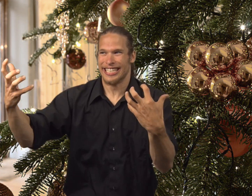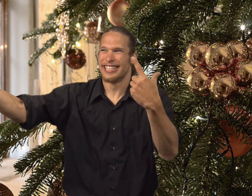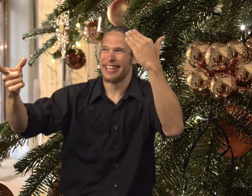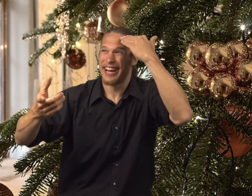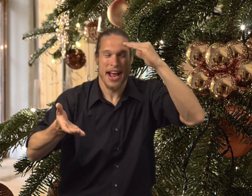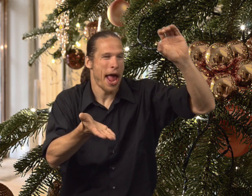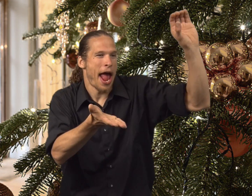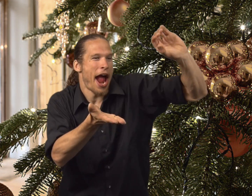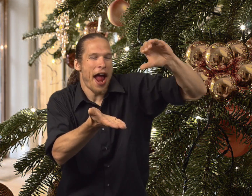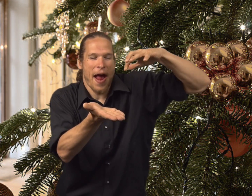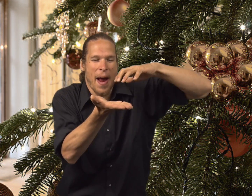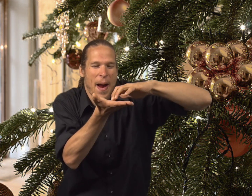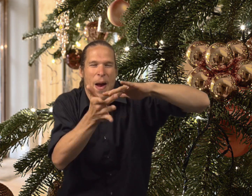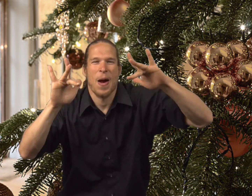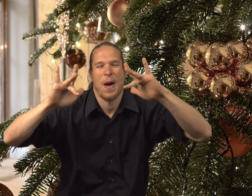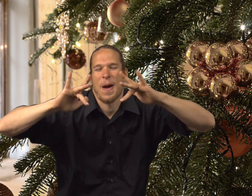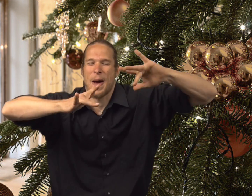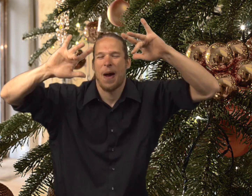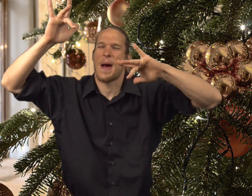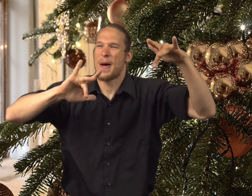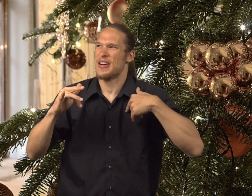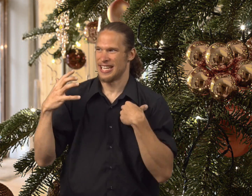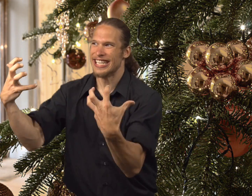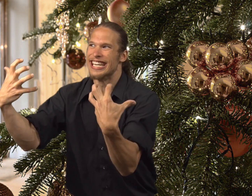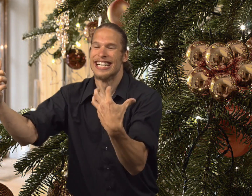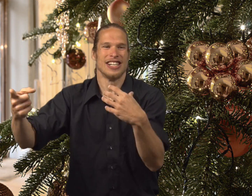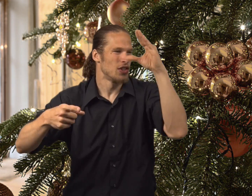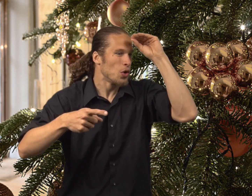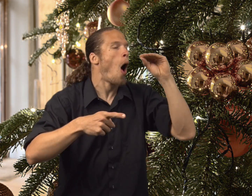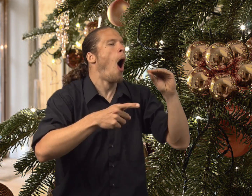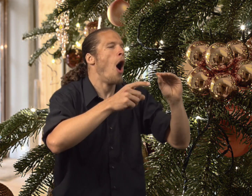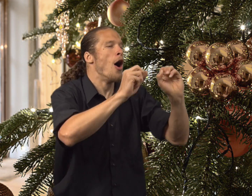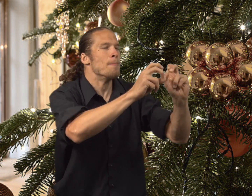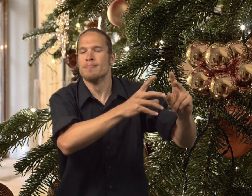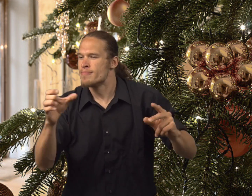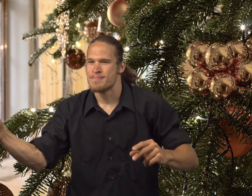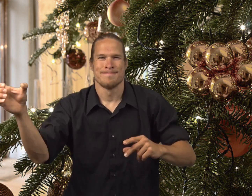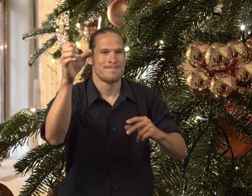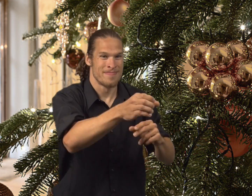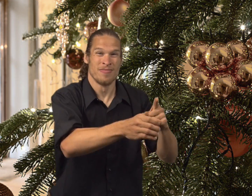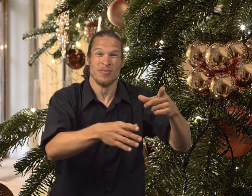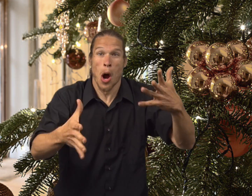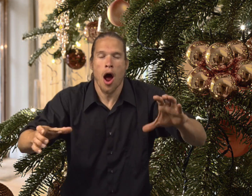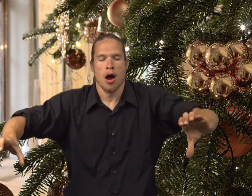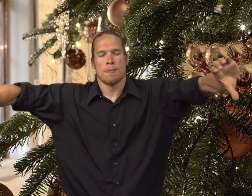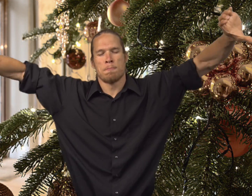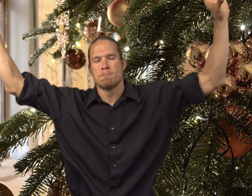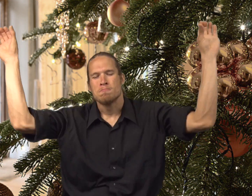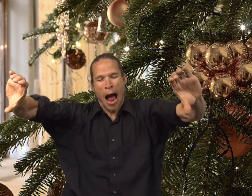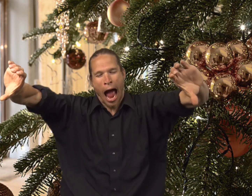And the mouse said, "Hey, I want to get some glitter, I want some." And the boy said, "Okay, okay," and grabbed some glitter.